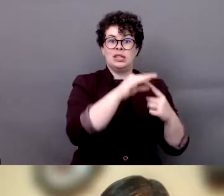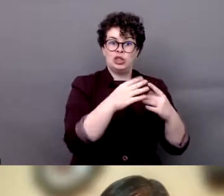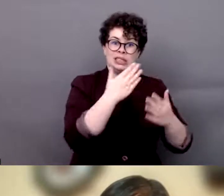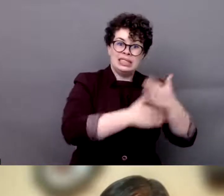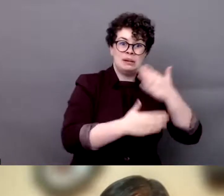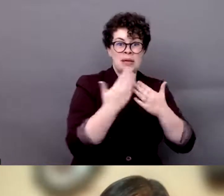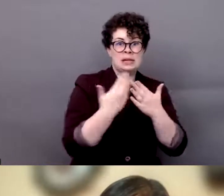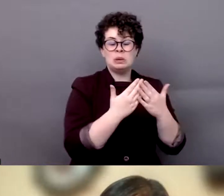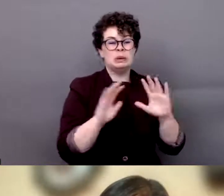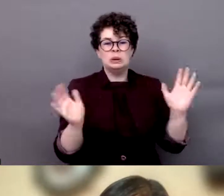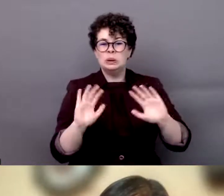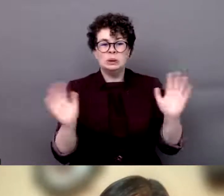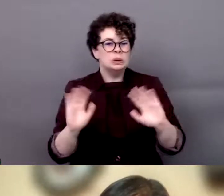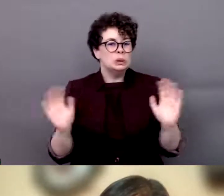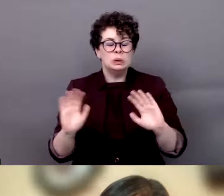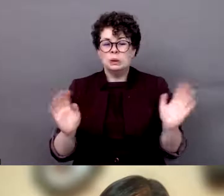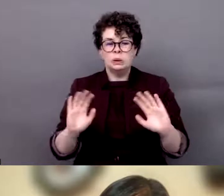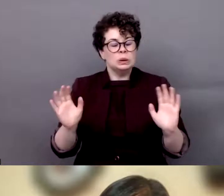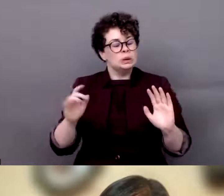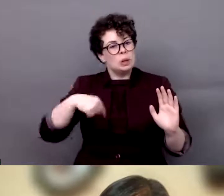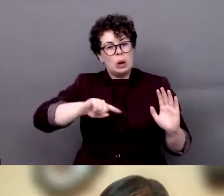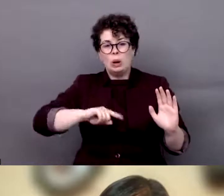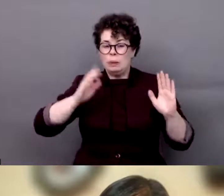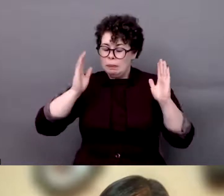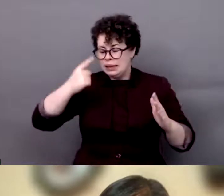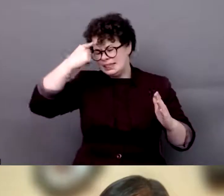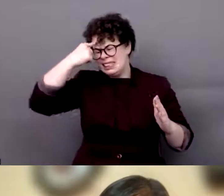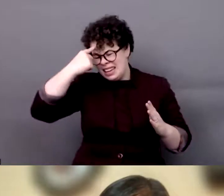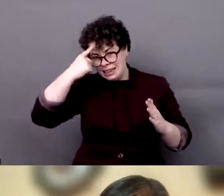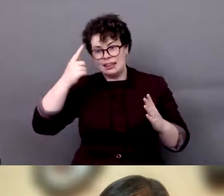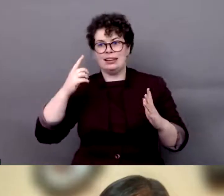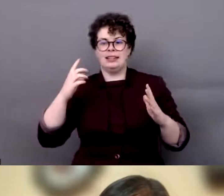whole. So our movement has been